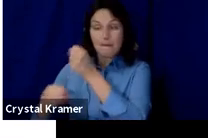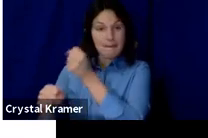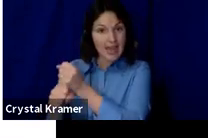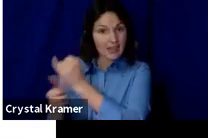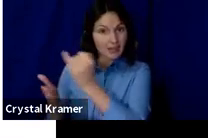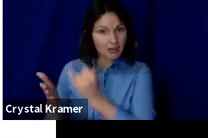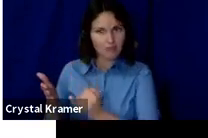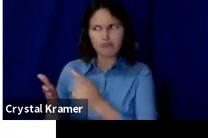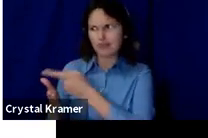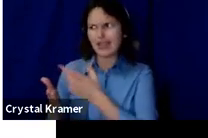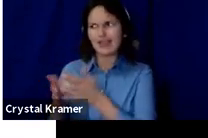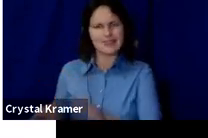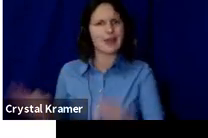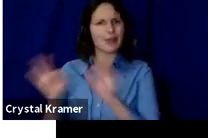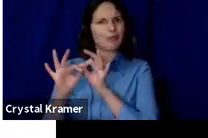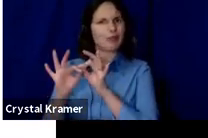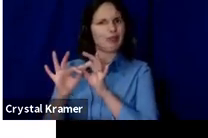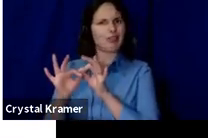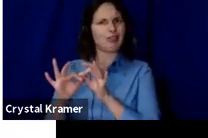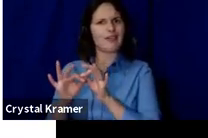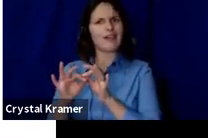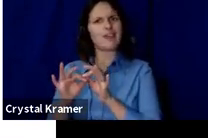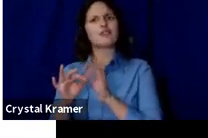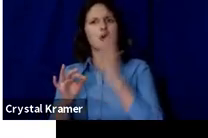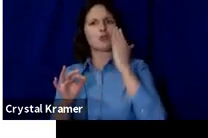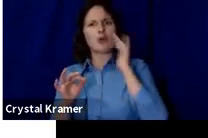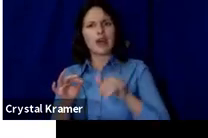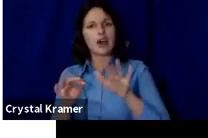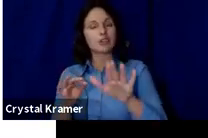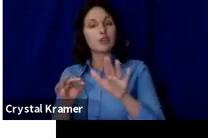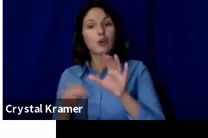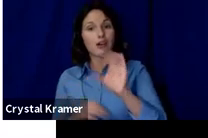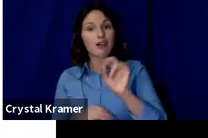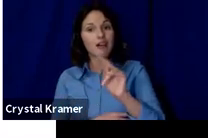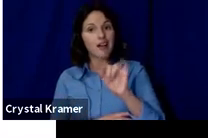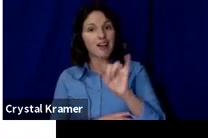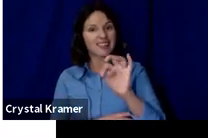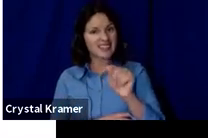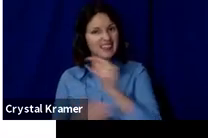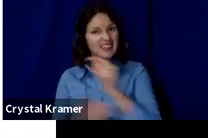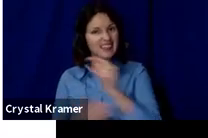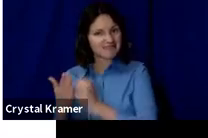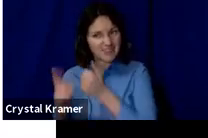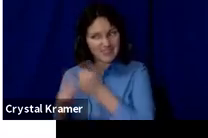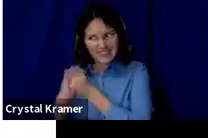art, your content is great and people want to give because they believe in that art and